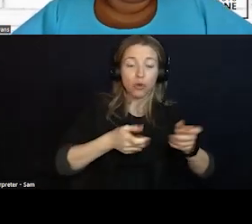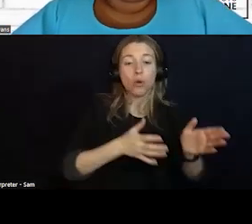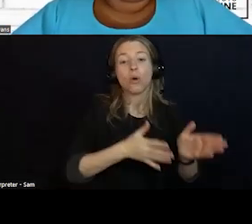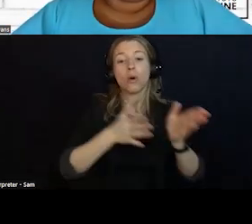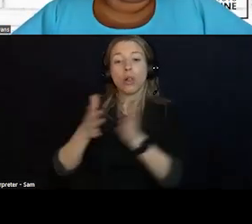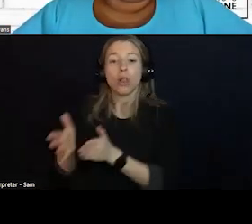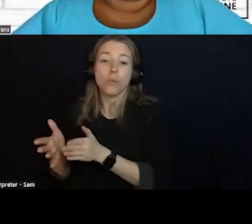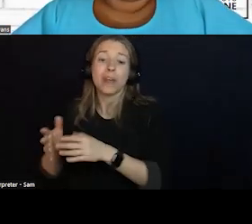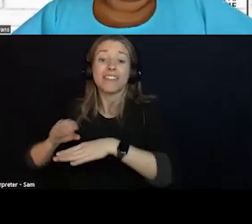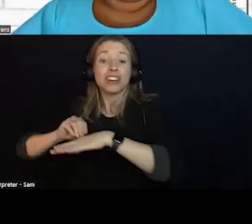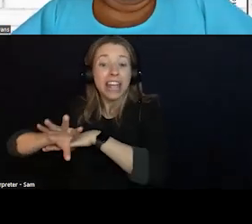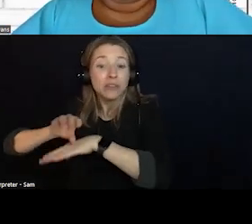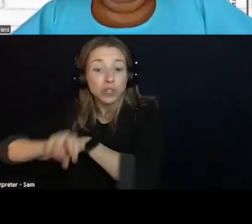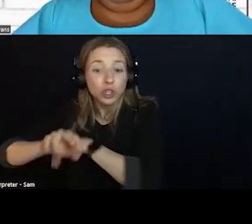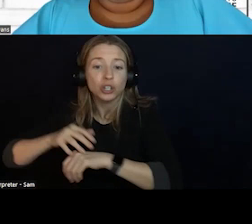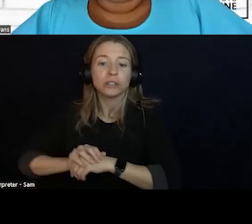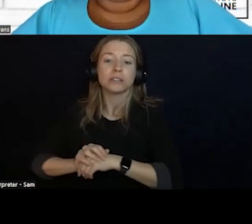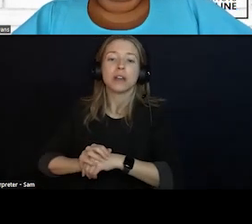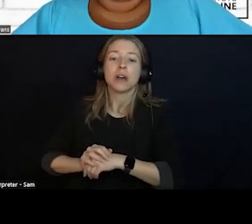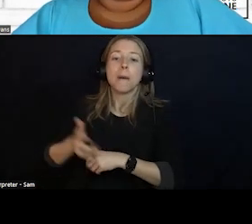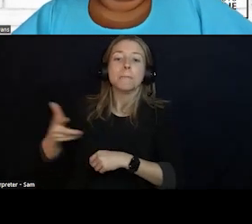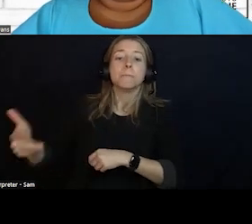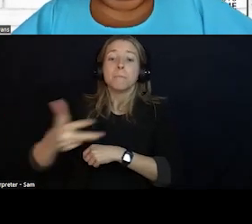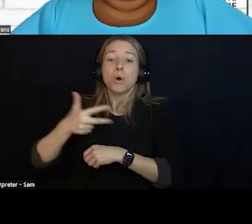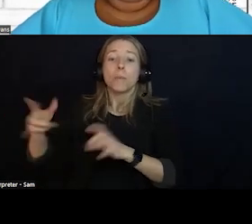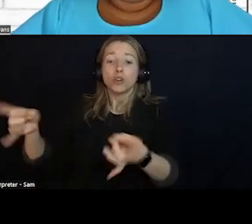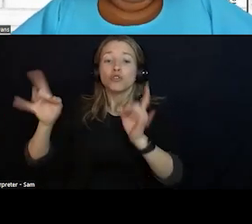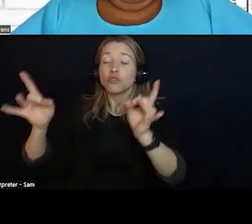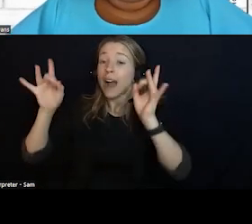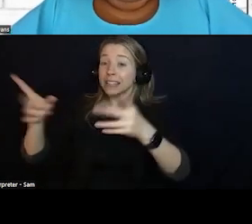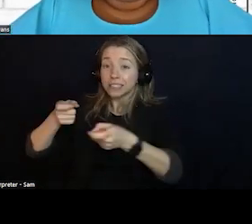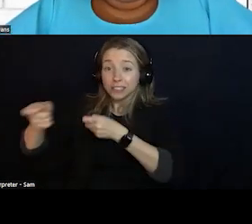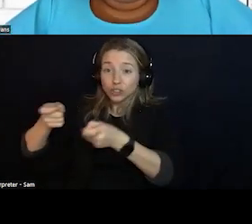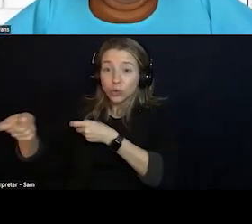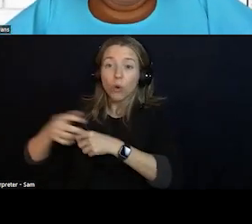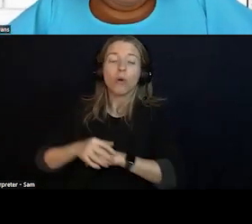STABILIZATION AND THE WORK THAT IS ALL BEING DONE BY YOU ALL TO HELP BELT THIS OUT. SO LET'S KEEP THIS MOVING.